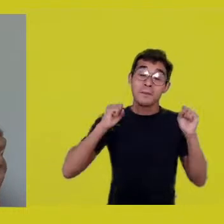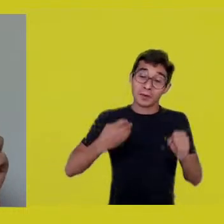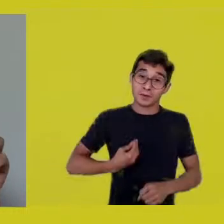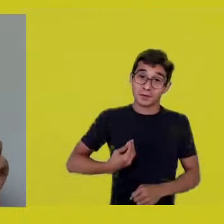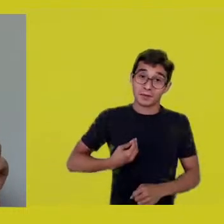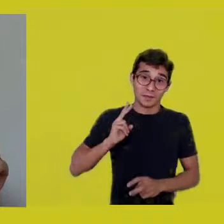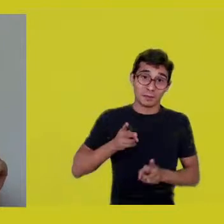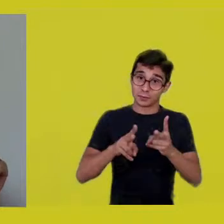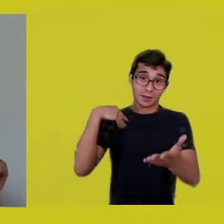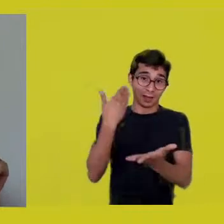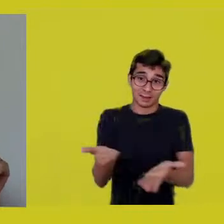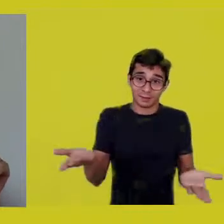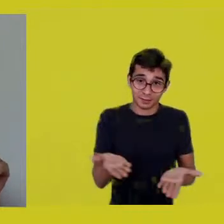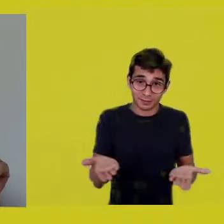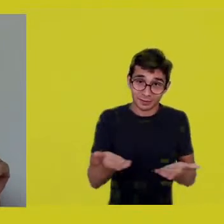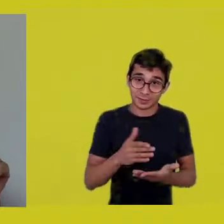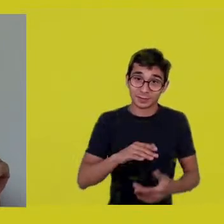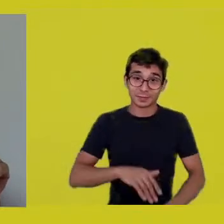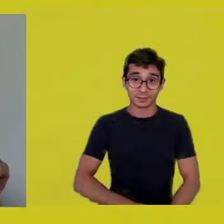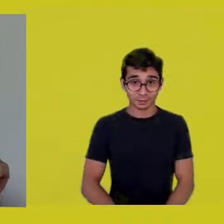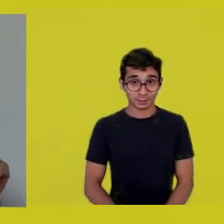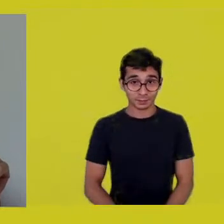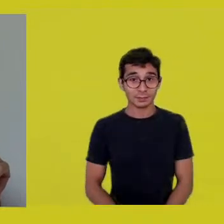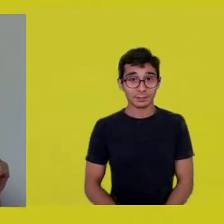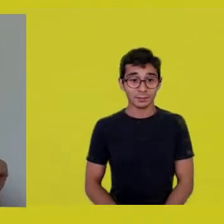So... Long live Belchior, dear!